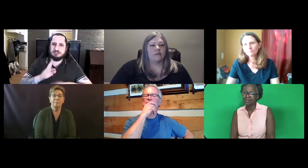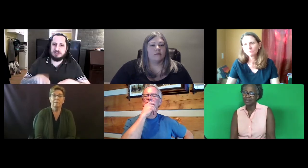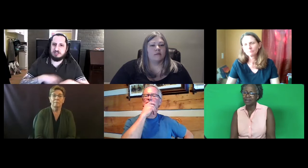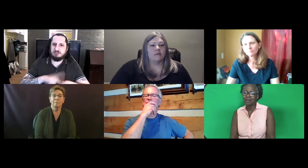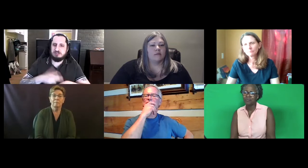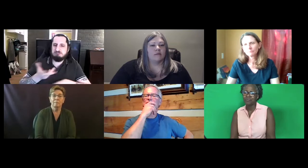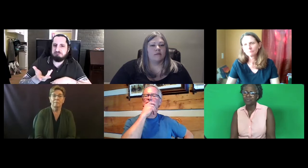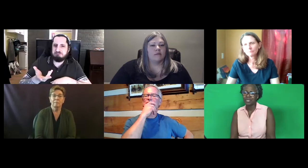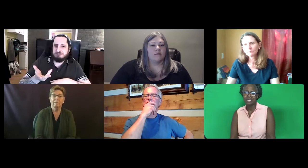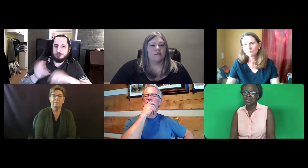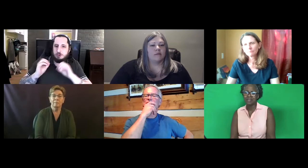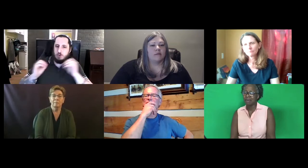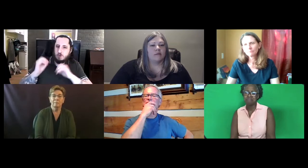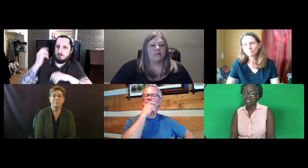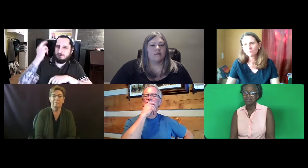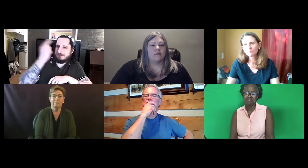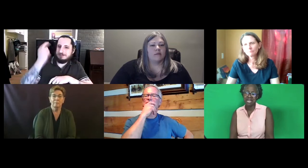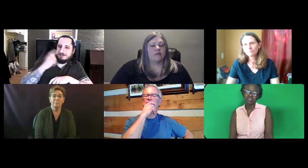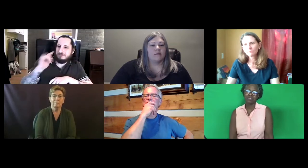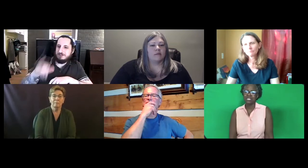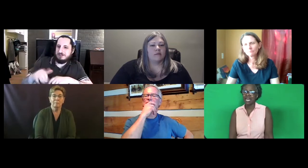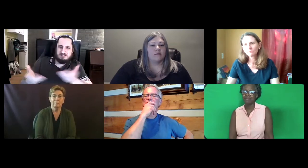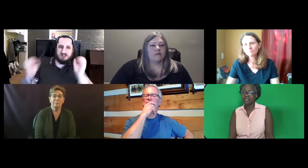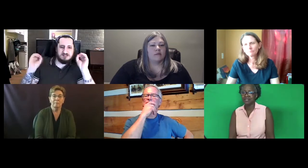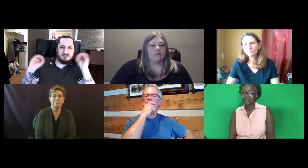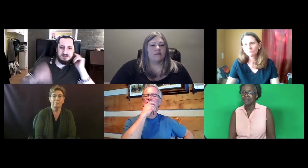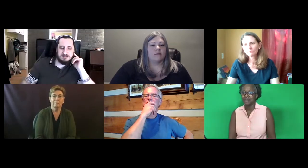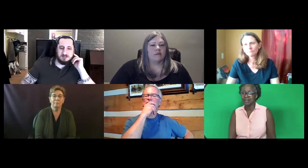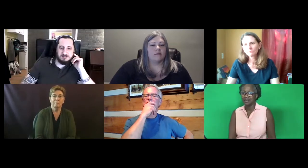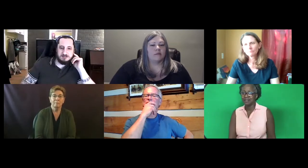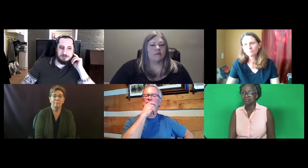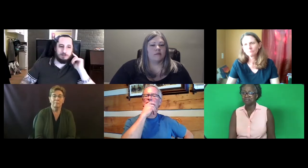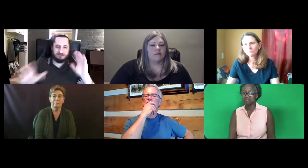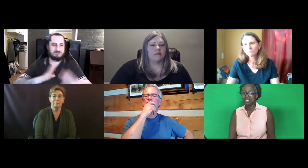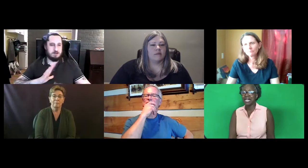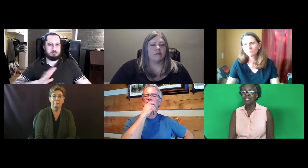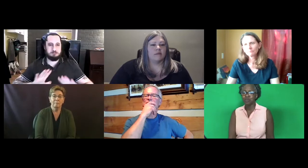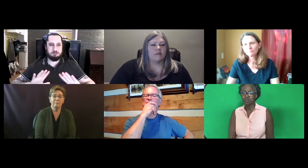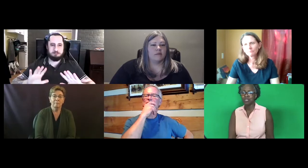It's not that men naturally have this talent for music. Why is that?